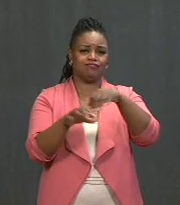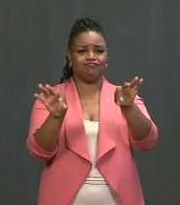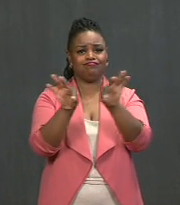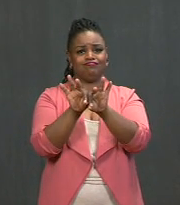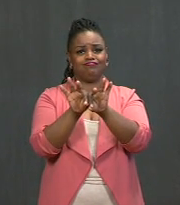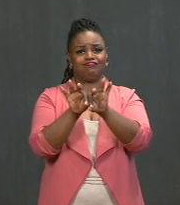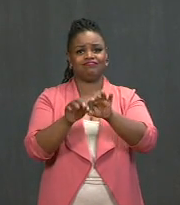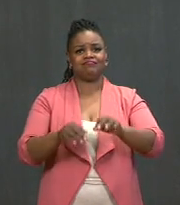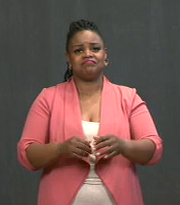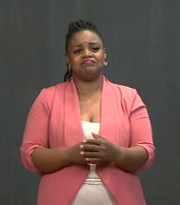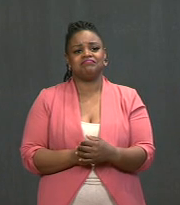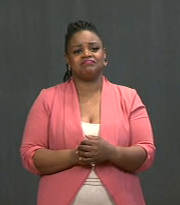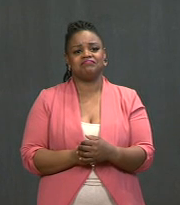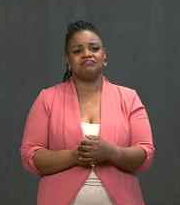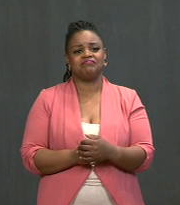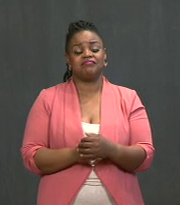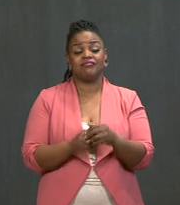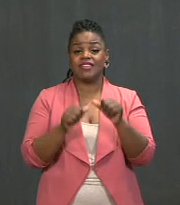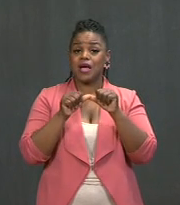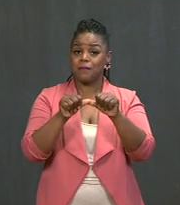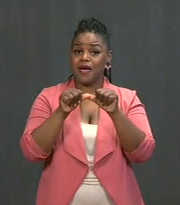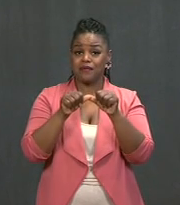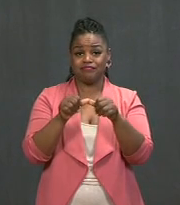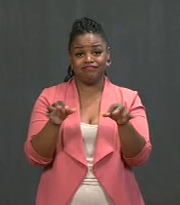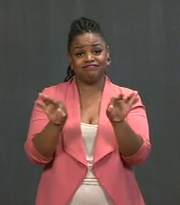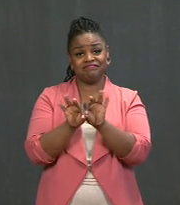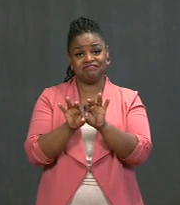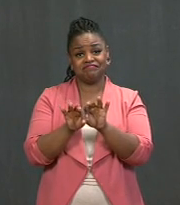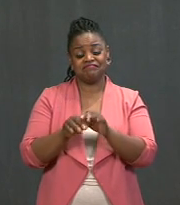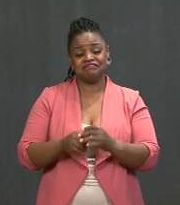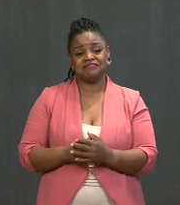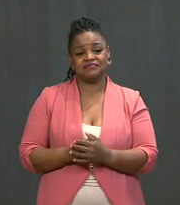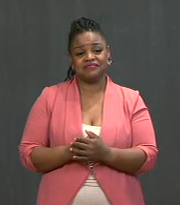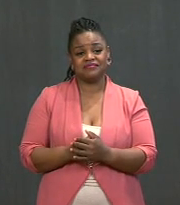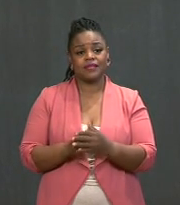We have to keep it up. As I ask seniors to sign up for their shots now,